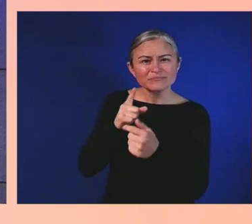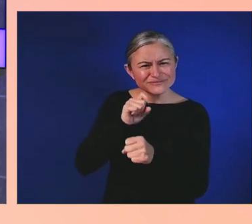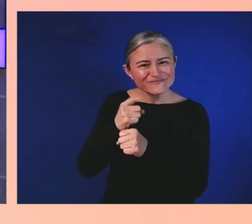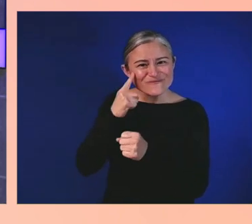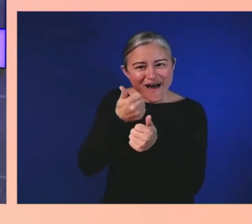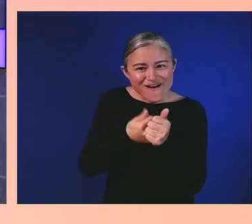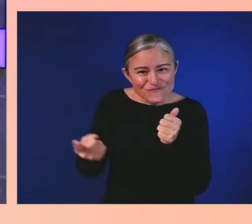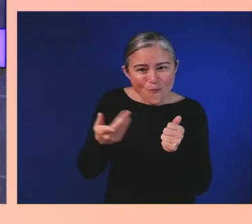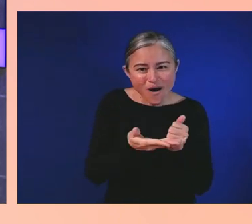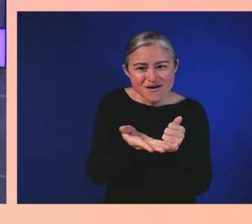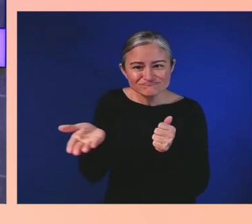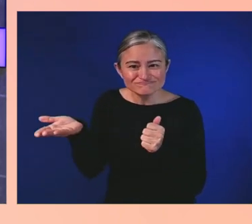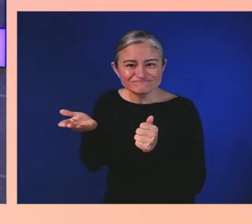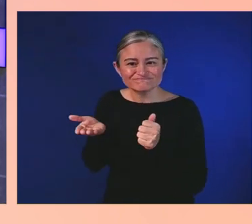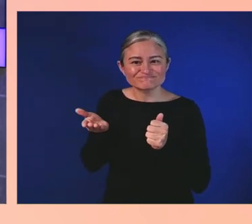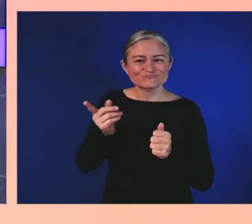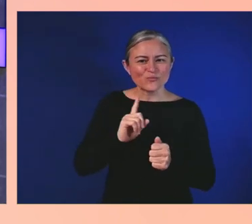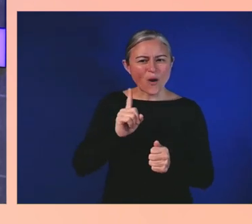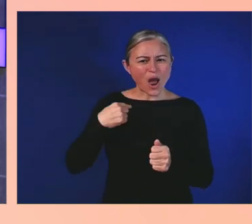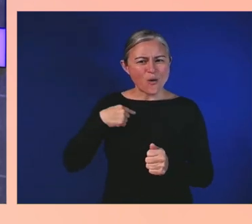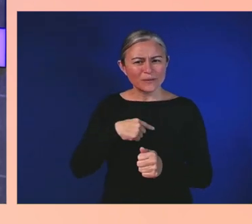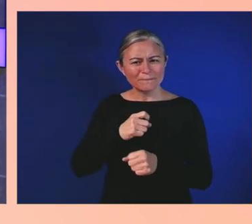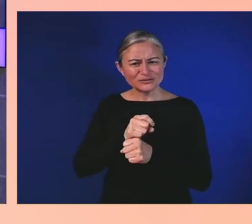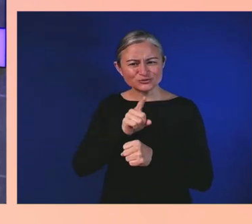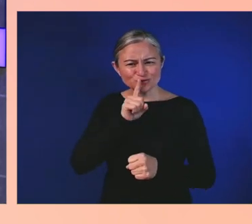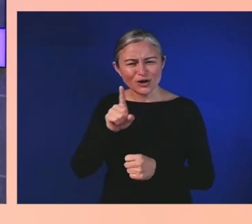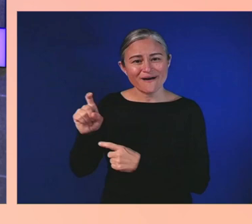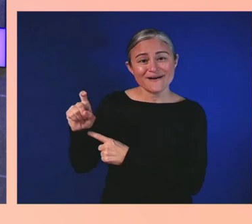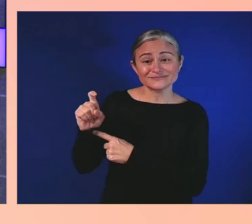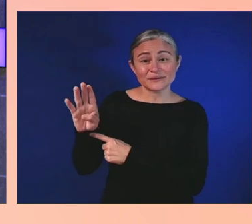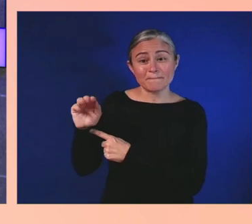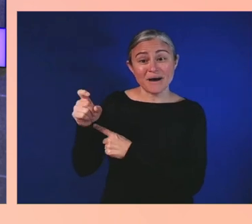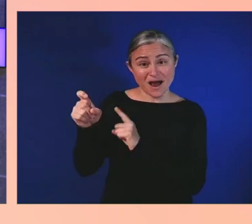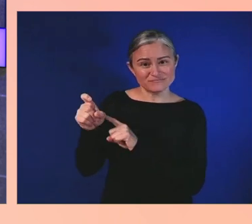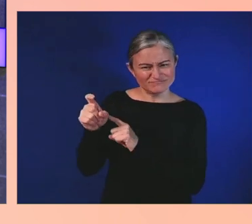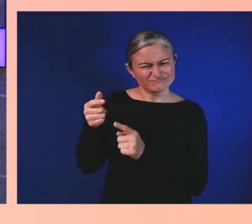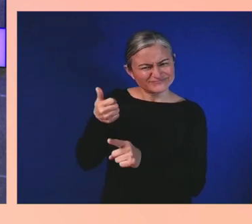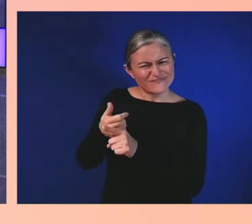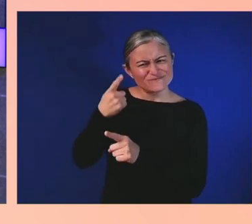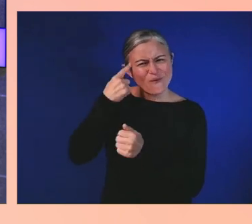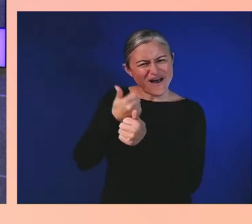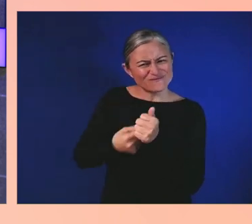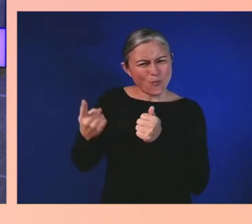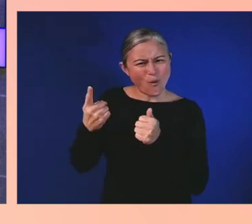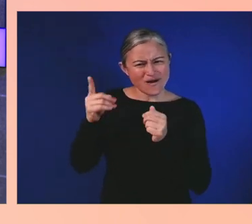It's an intentional focus on inclusion that's reflected in the way we structure our teams,